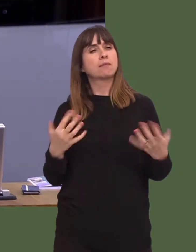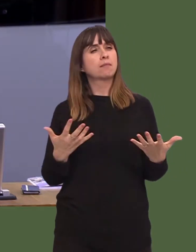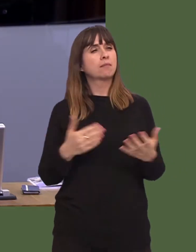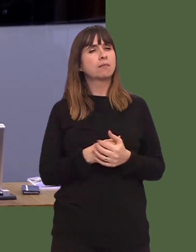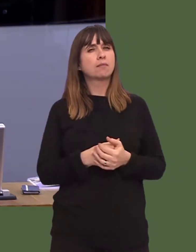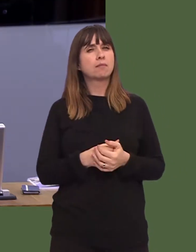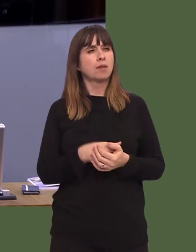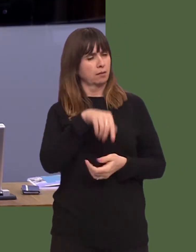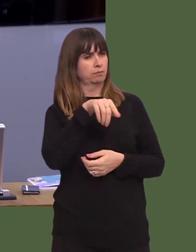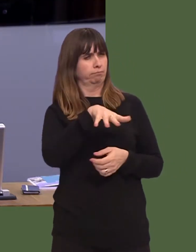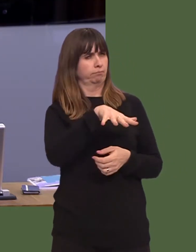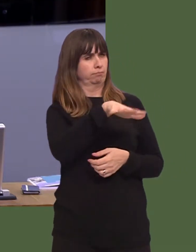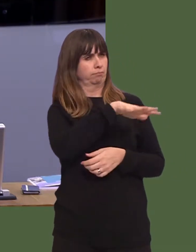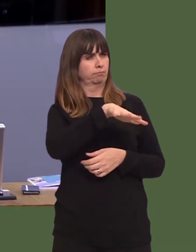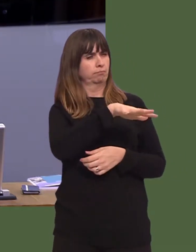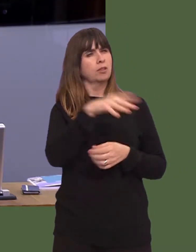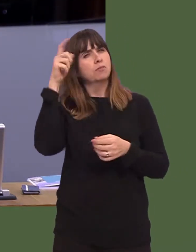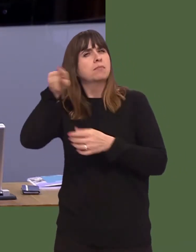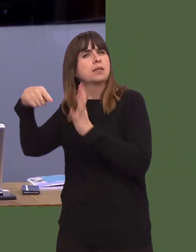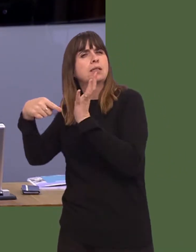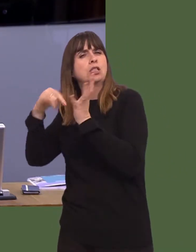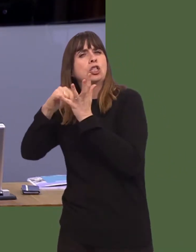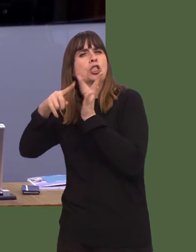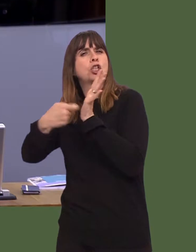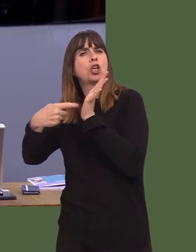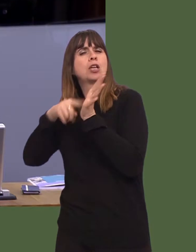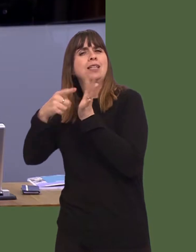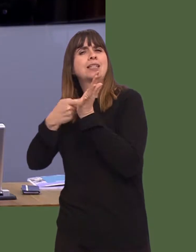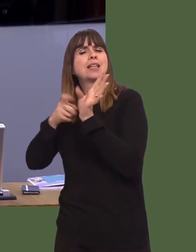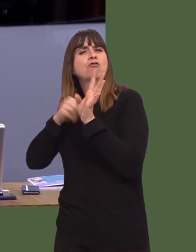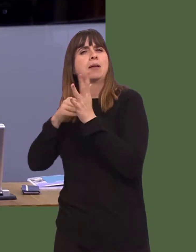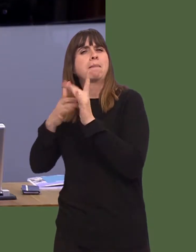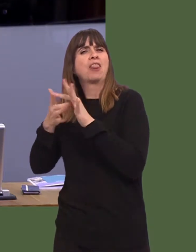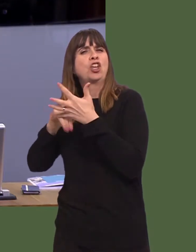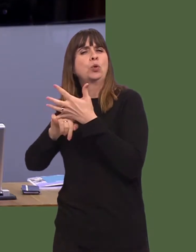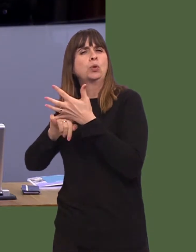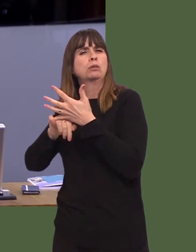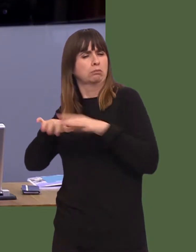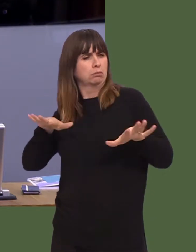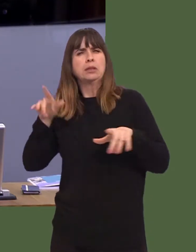a resemblance to what Sir Terry Matthews was talking about when he initially, as the chair